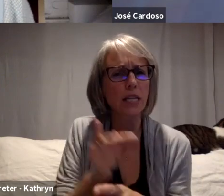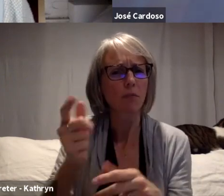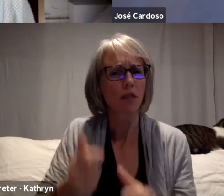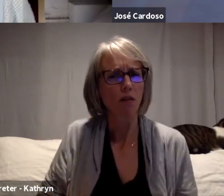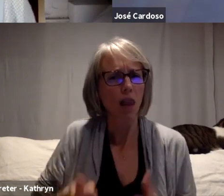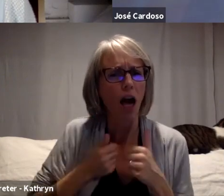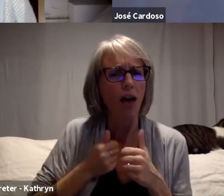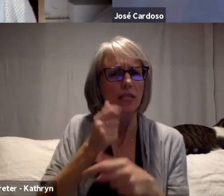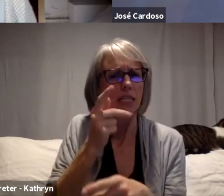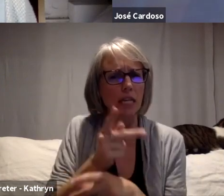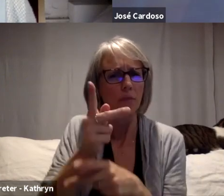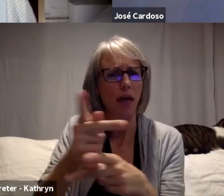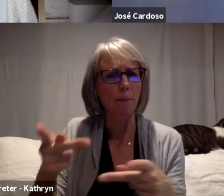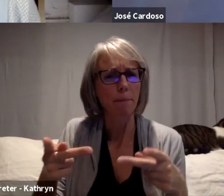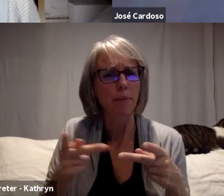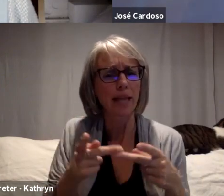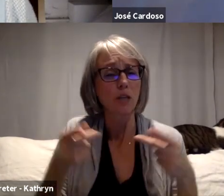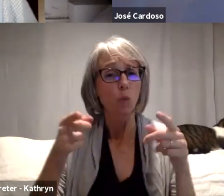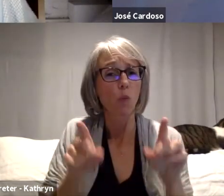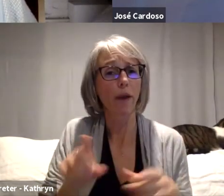Definitely. And I did experience or I did...